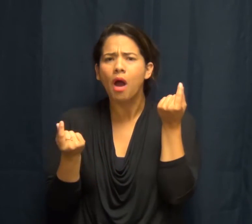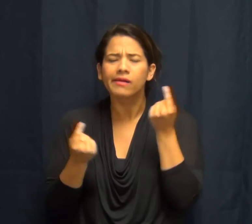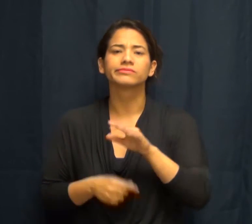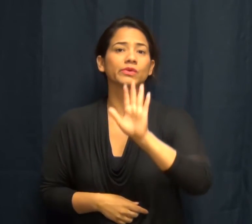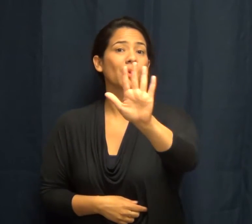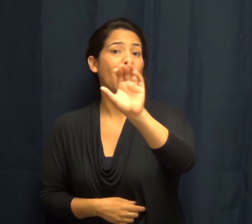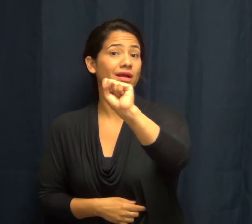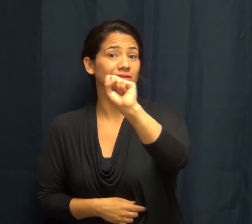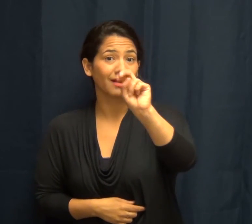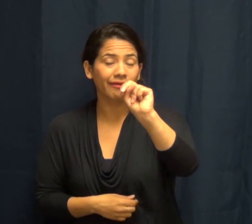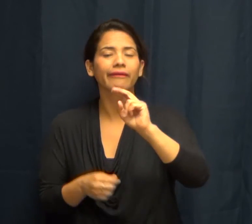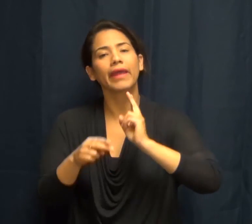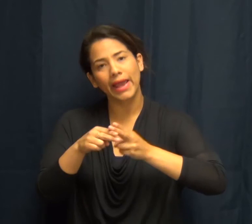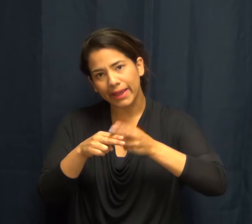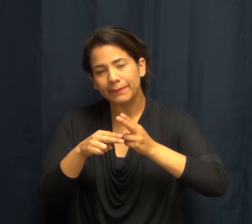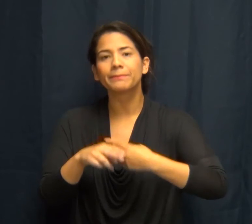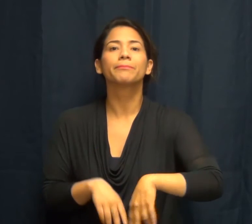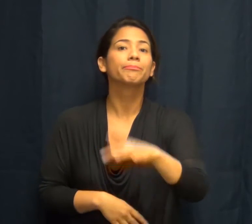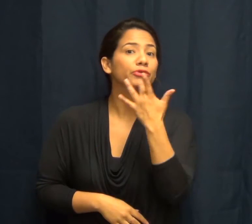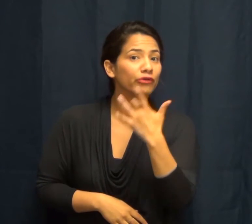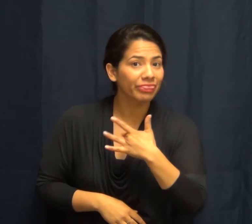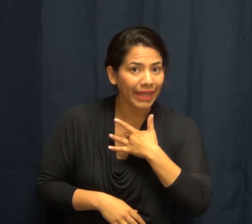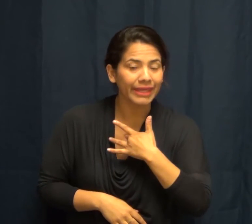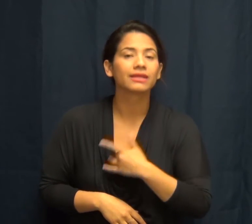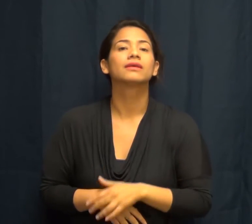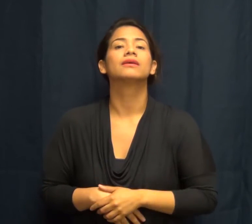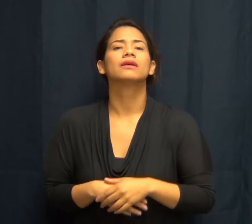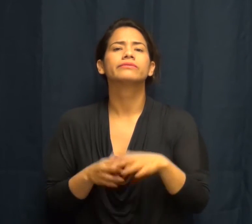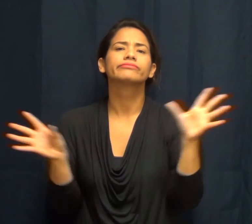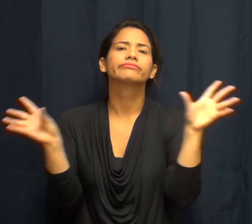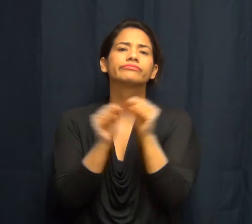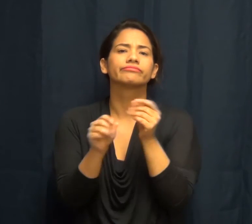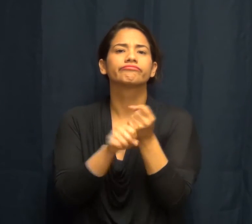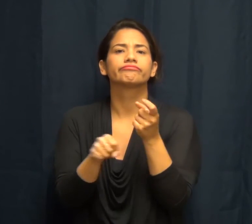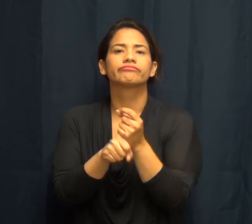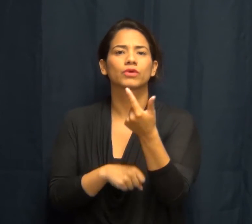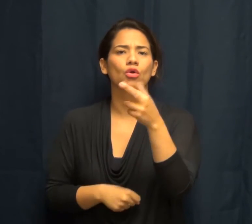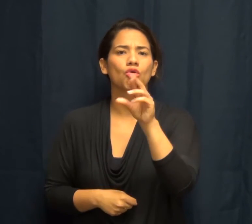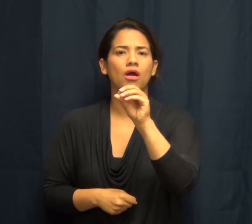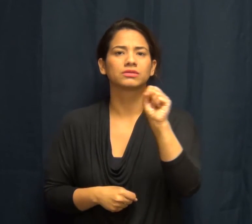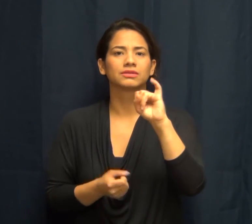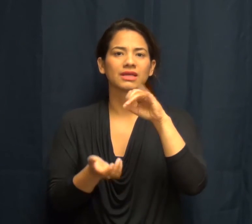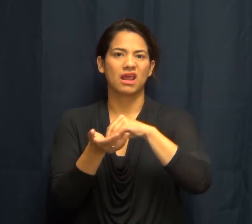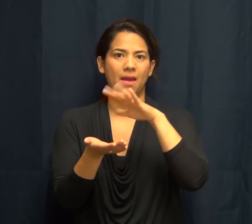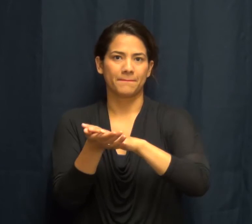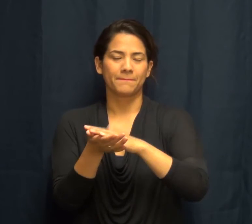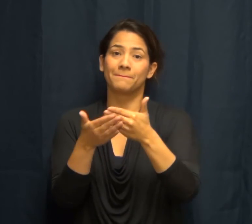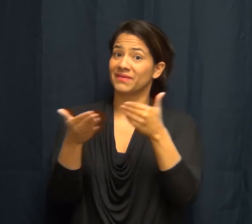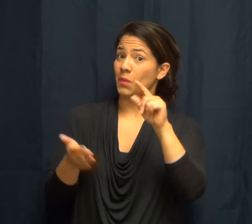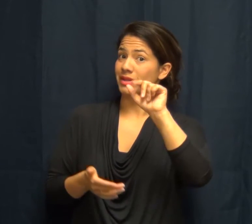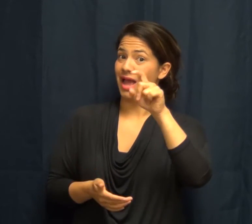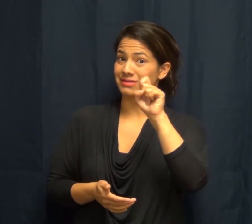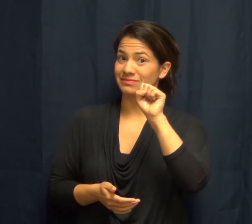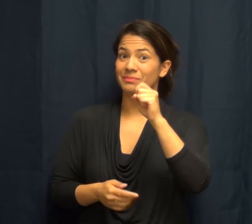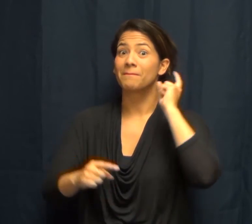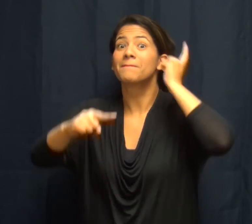Such as your name and their names, SSN and their SSNs, dates of birth and total yearly gross income before taxes.